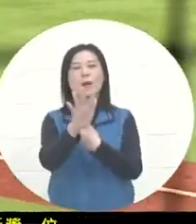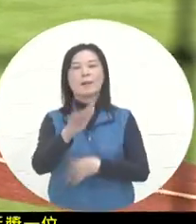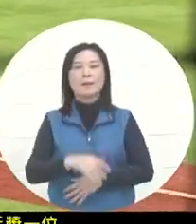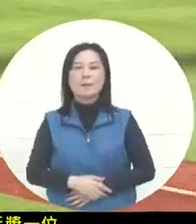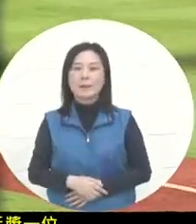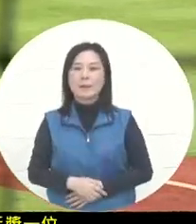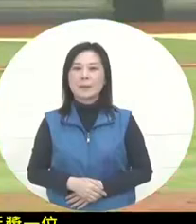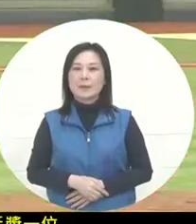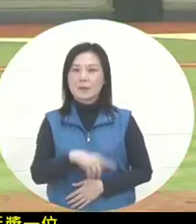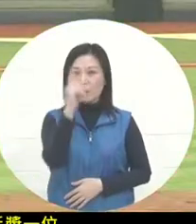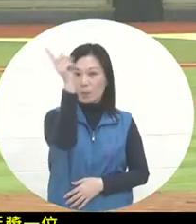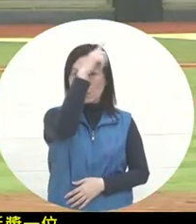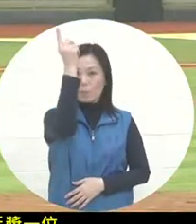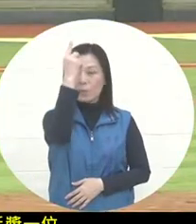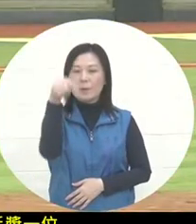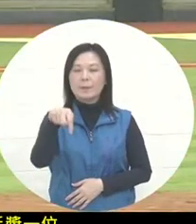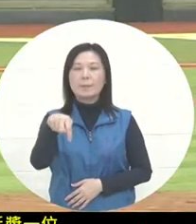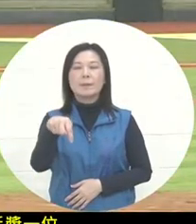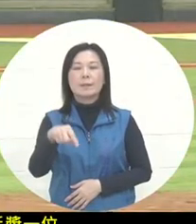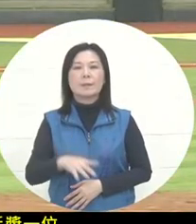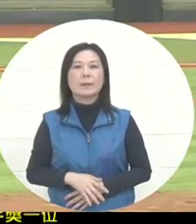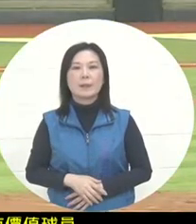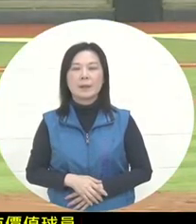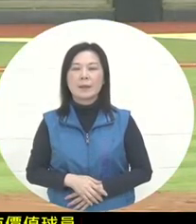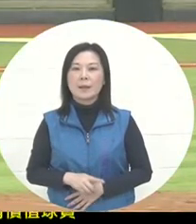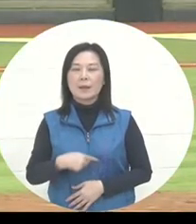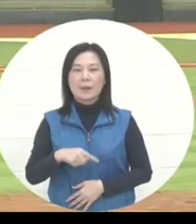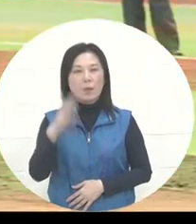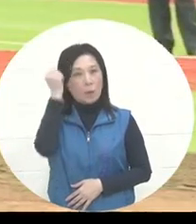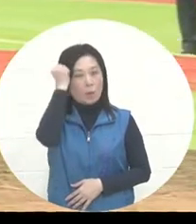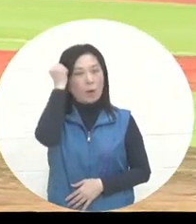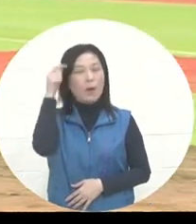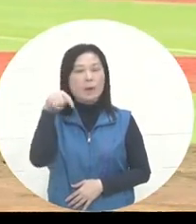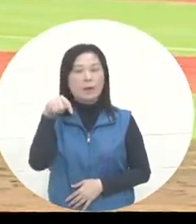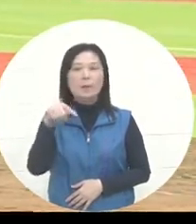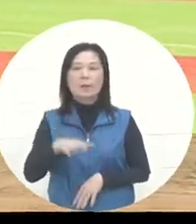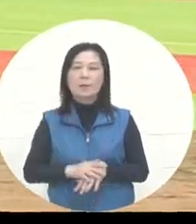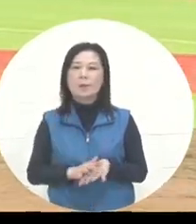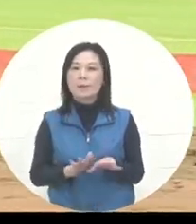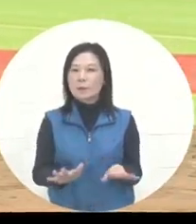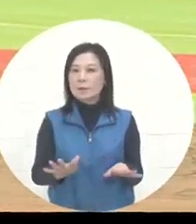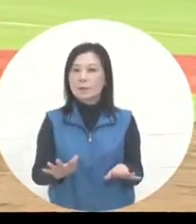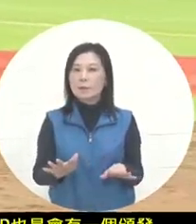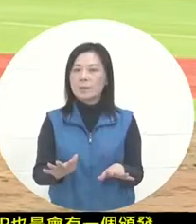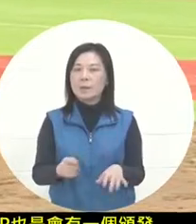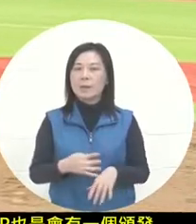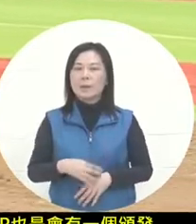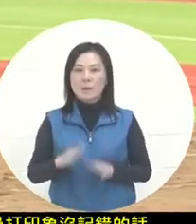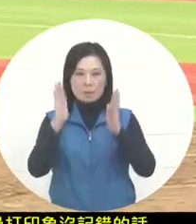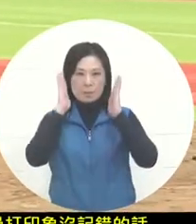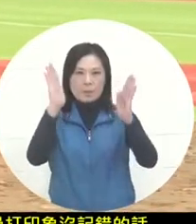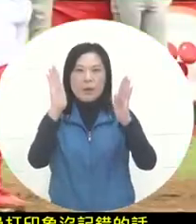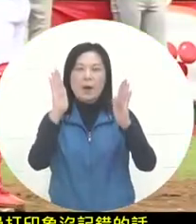boxing section at the end. I have no impression or memory. If I'm wrong, this shouldn't have officially come out yet.